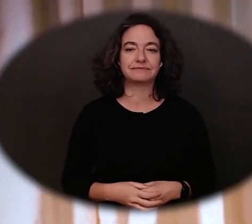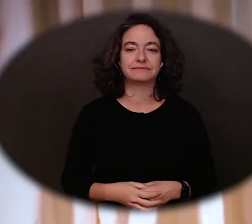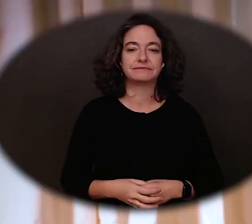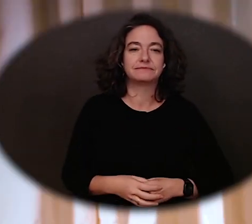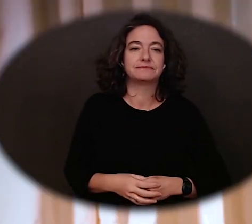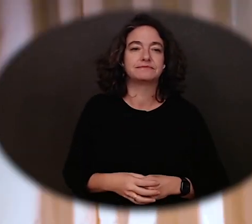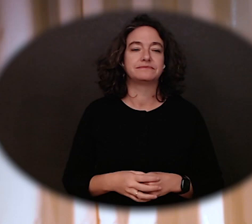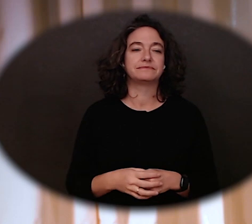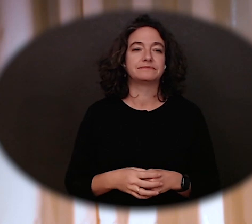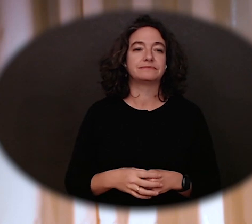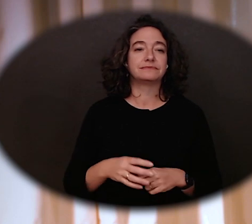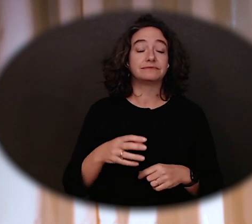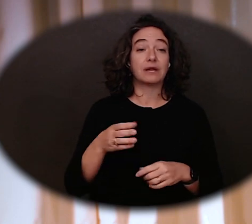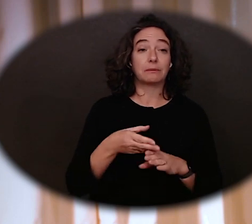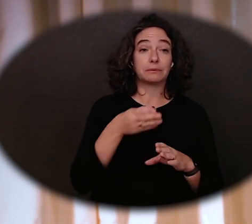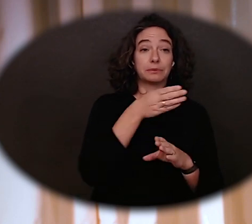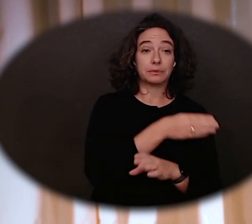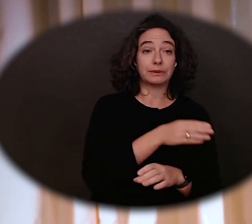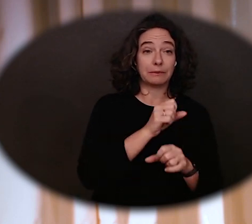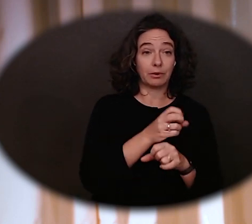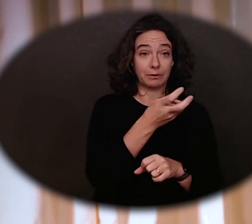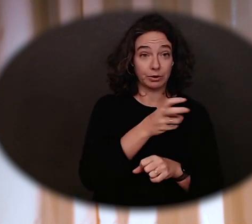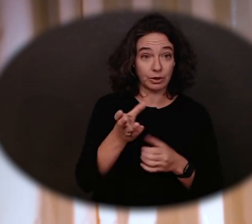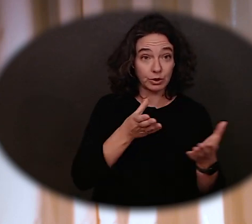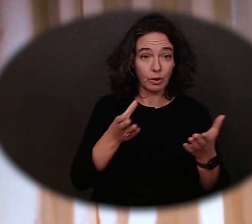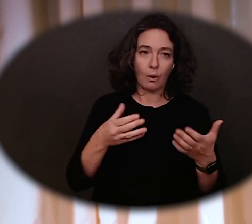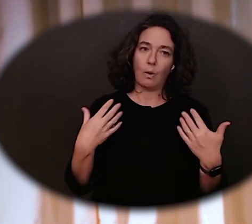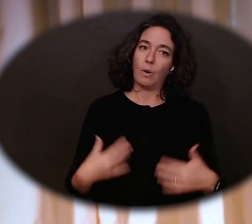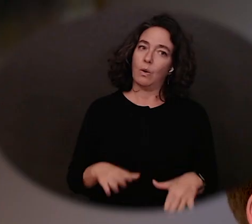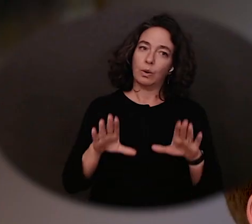transition services is a great way to solidify your career pathway